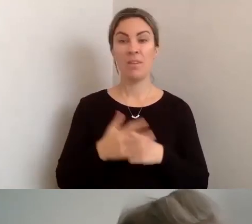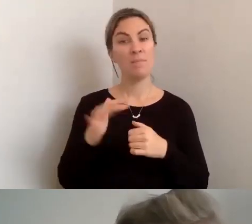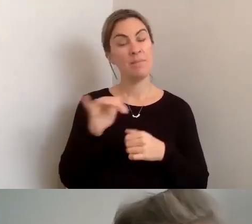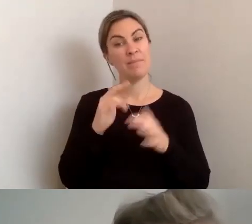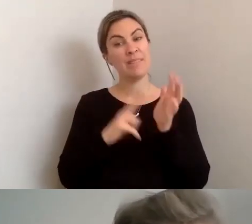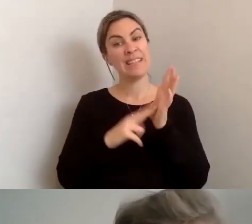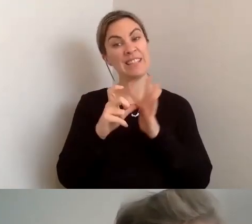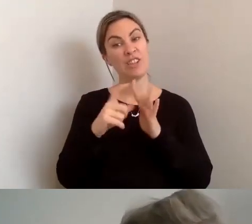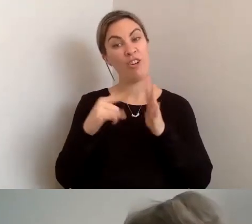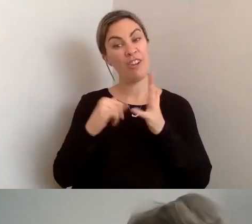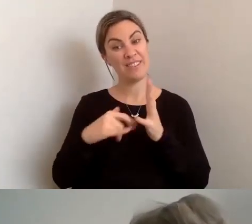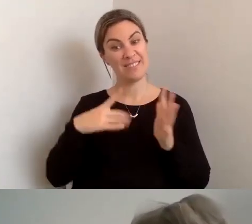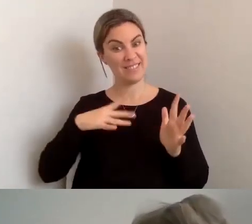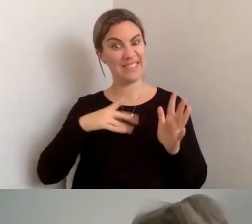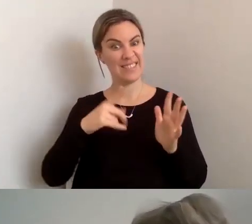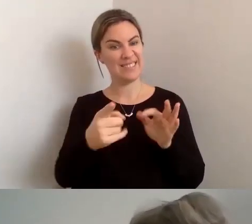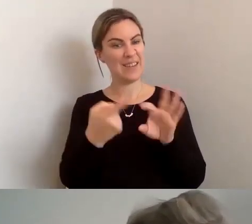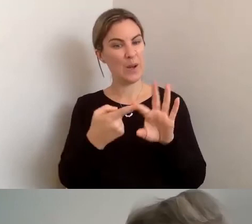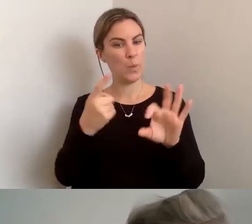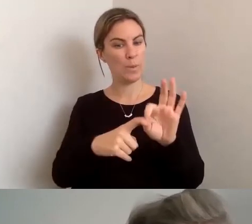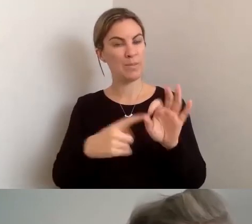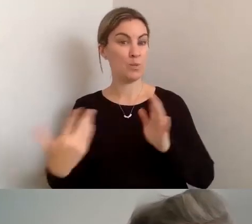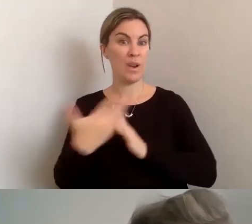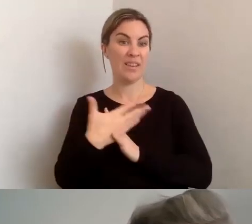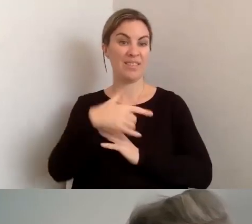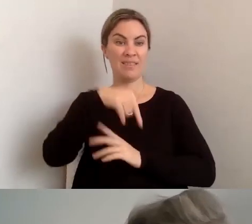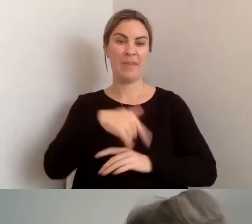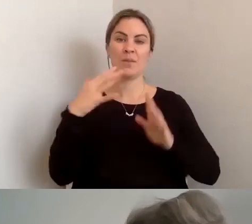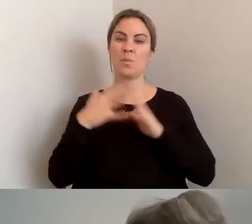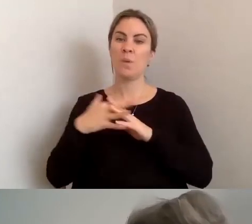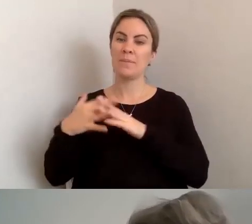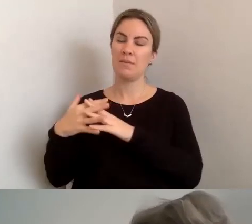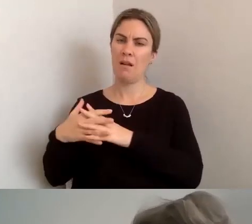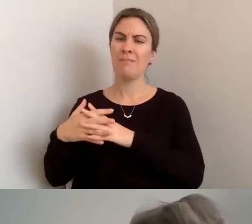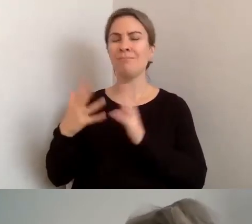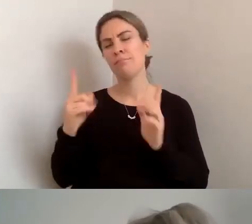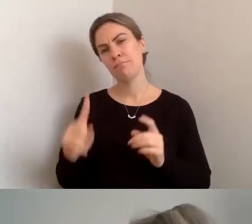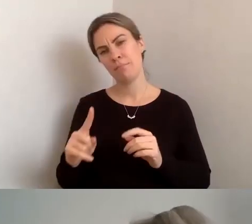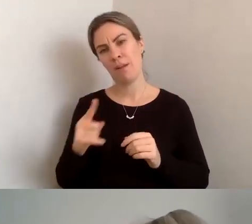kind of equipment grant - you need to ensure that you have the